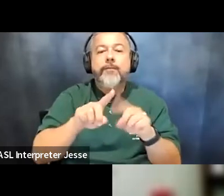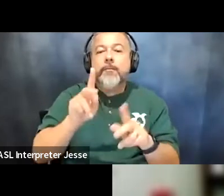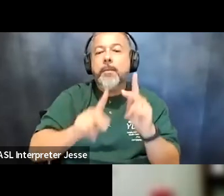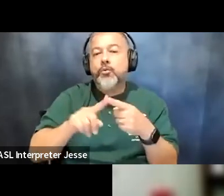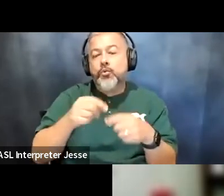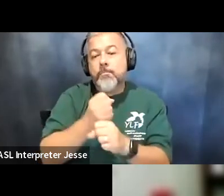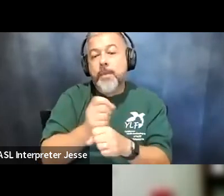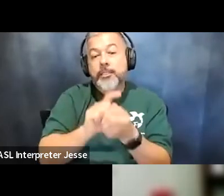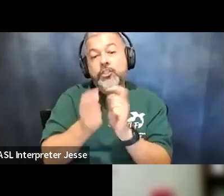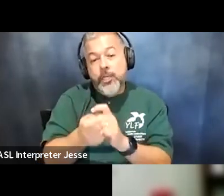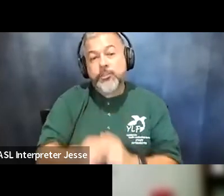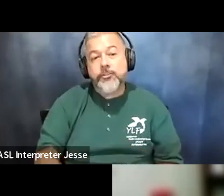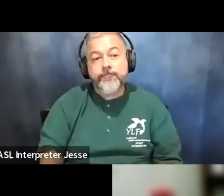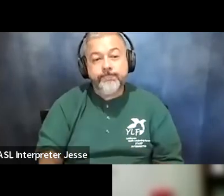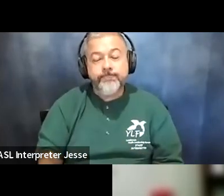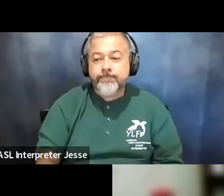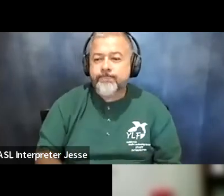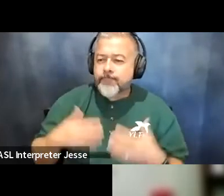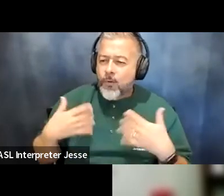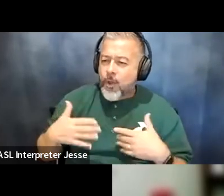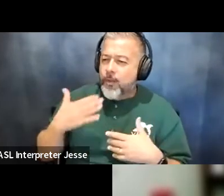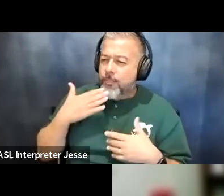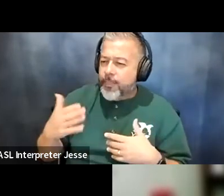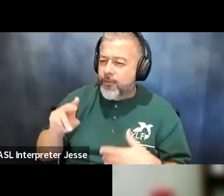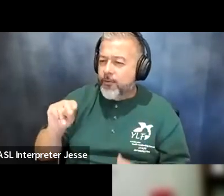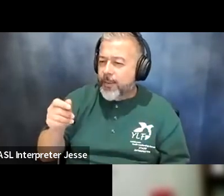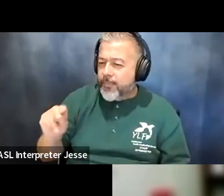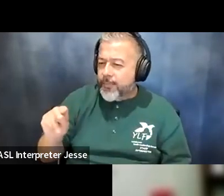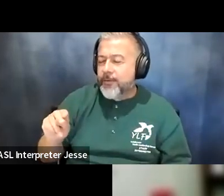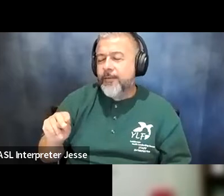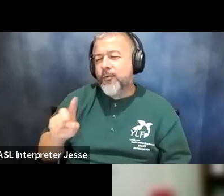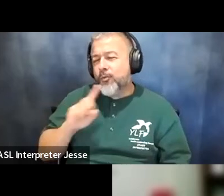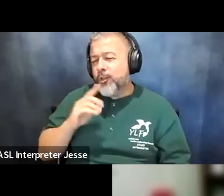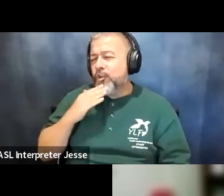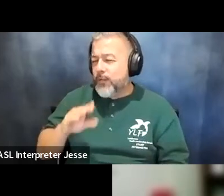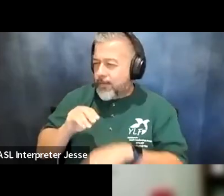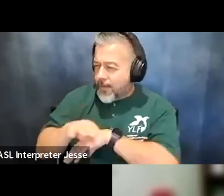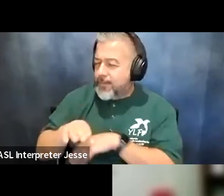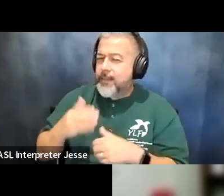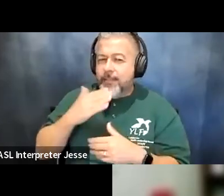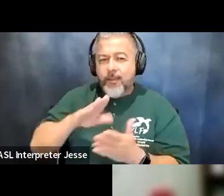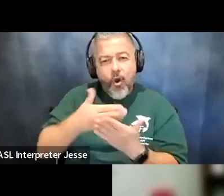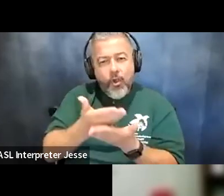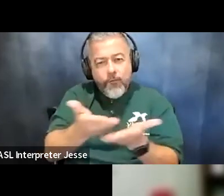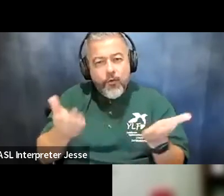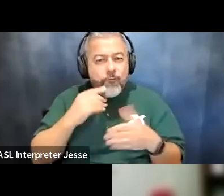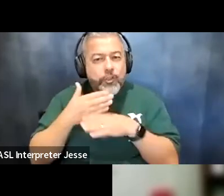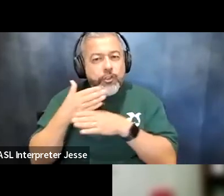wow thank you nathan that was really really good advice thank you guys all for sharing your your